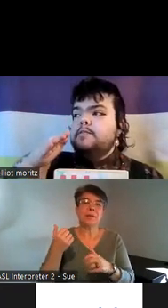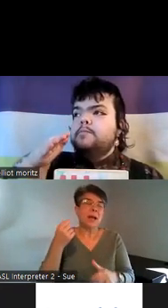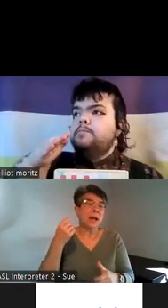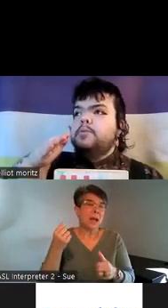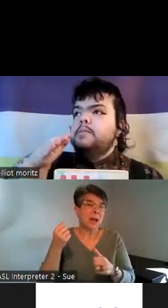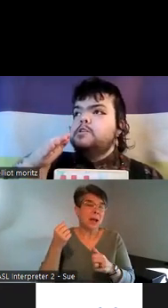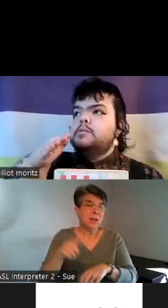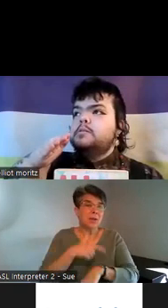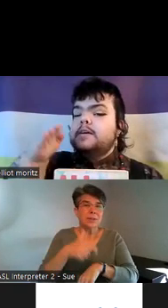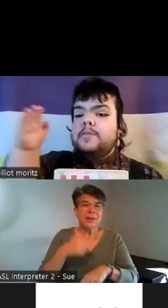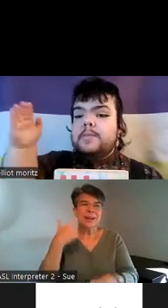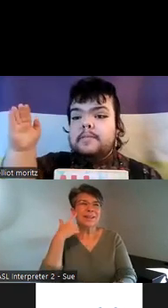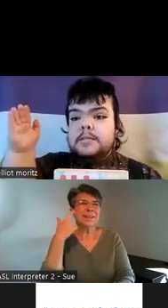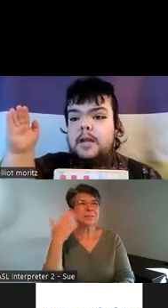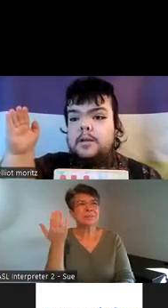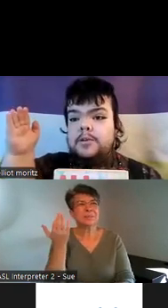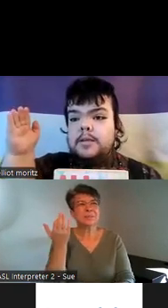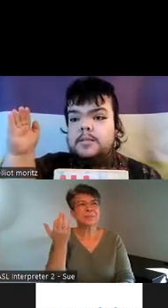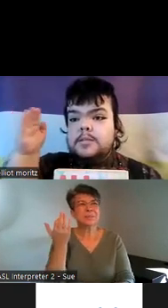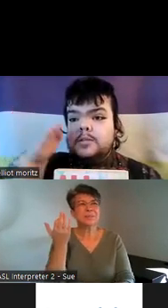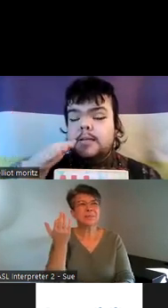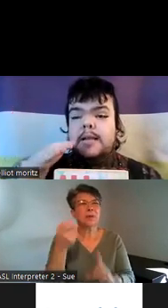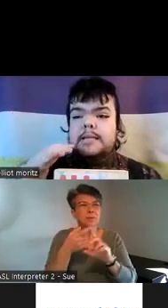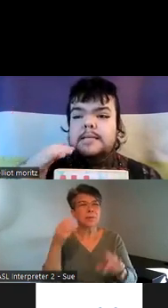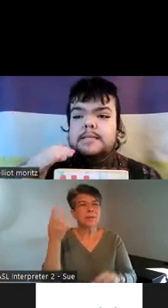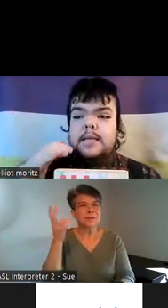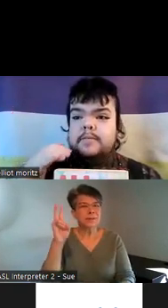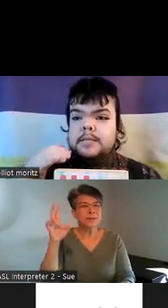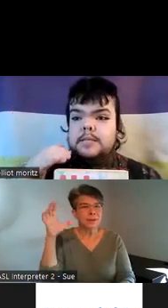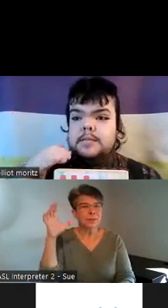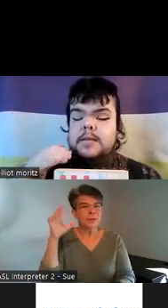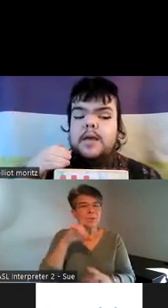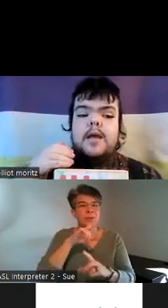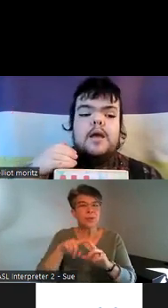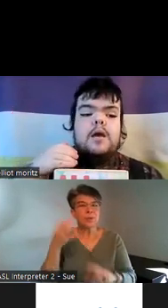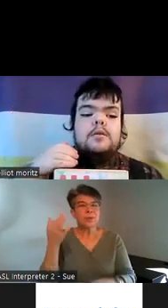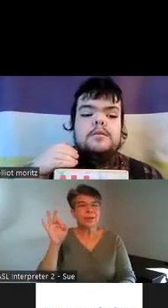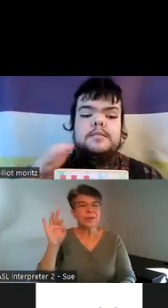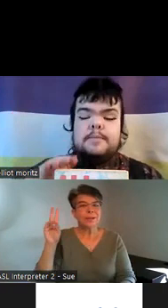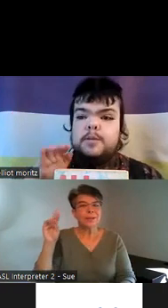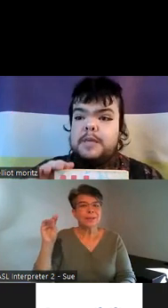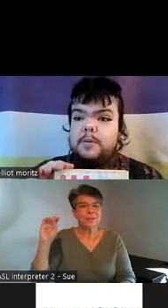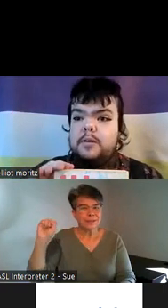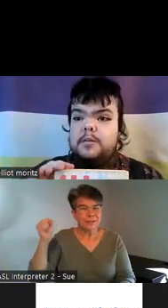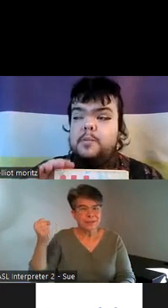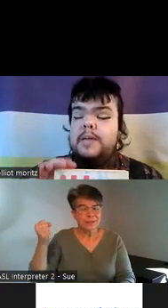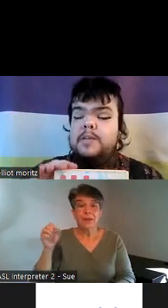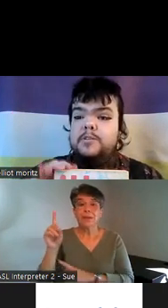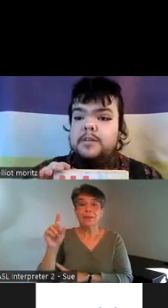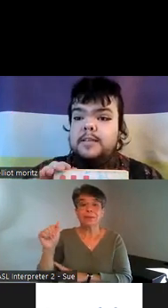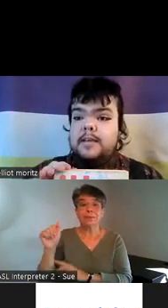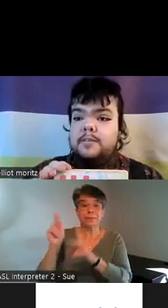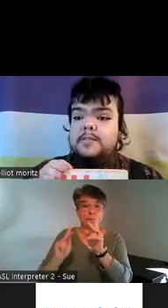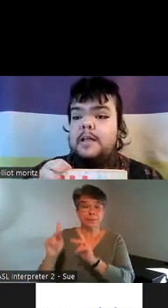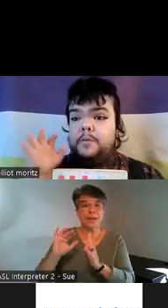like pretty much like from the 1700s to like 1970s disabled people the way that we treated that dealt